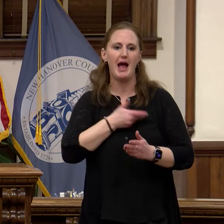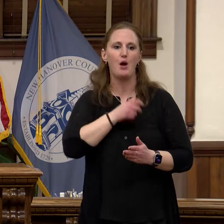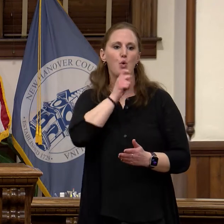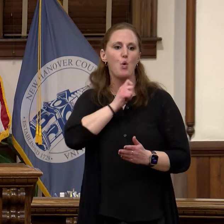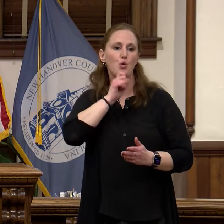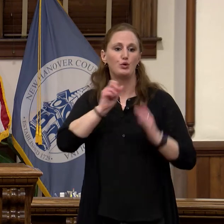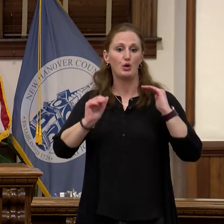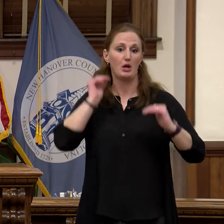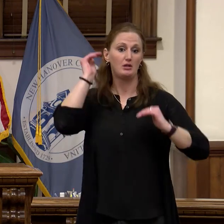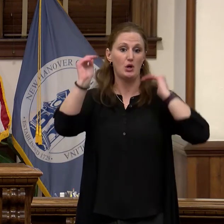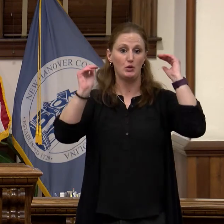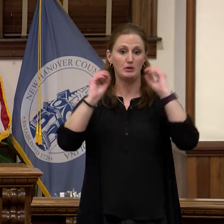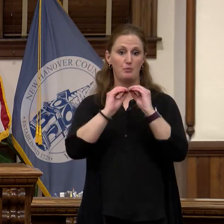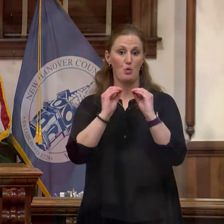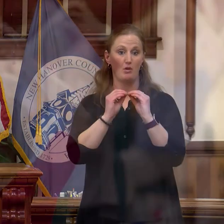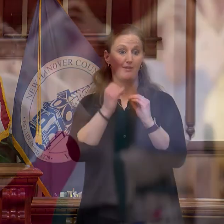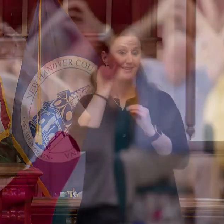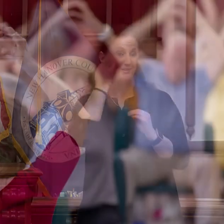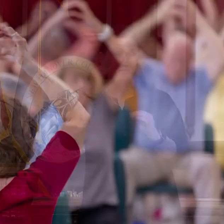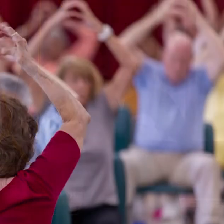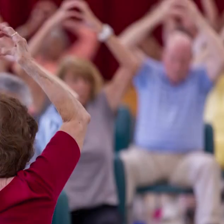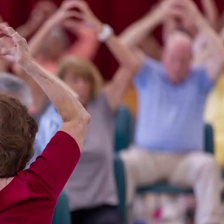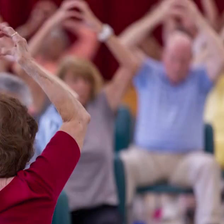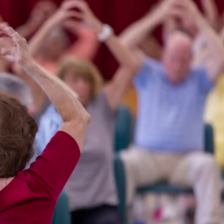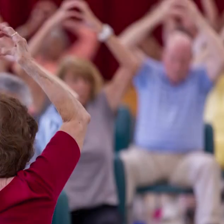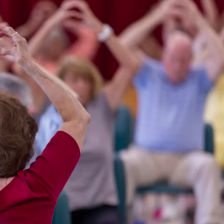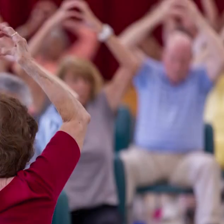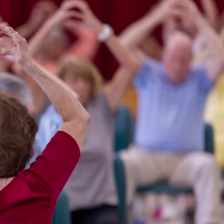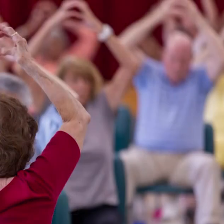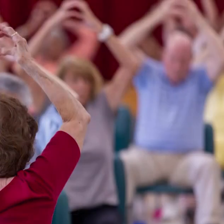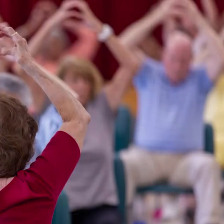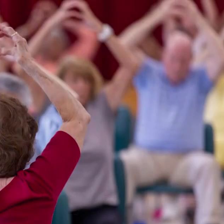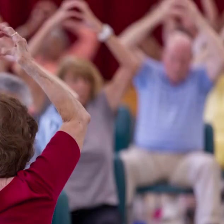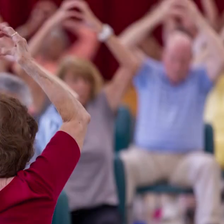Senior Resource Center recently I encourage you to go by some time soon.